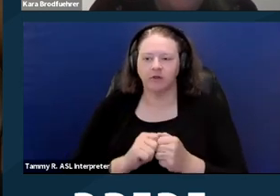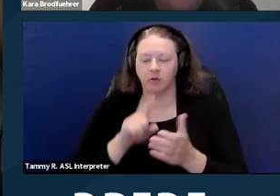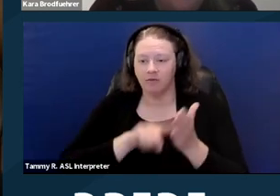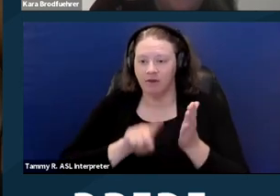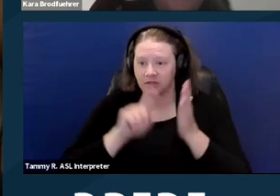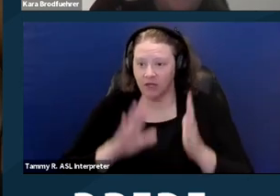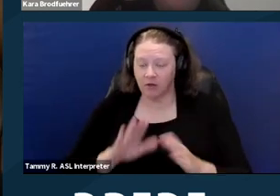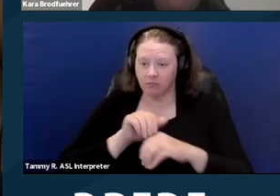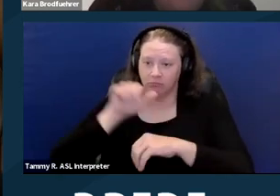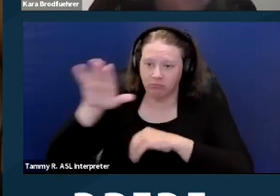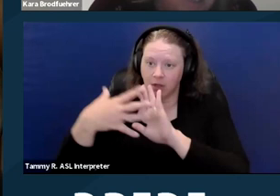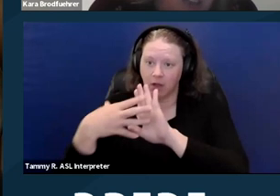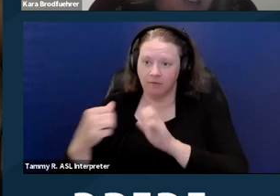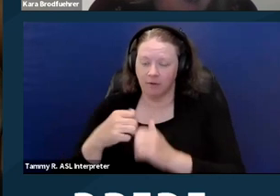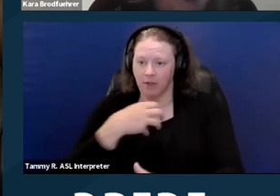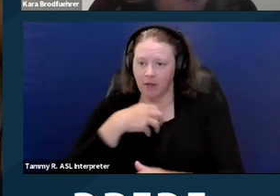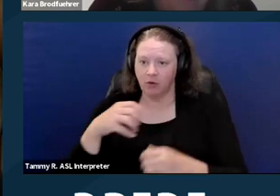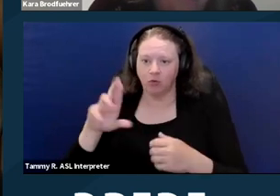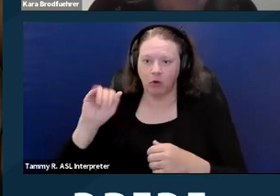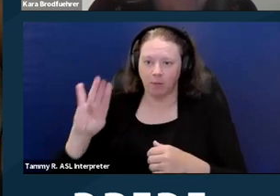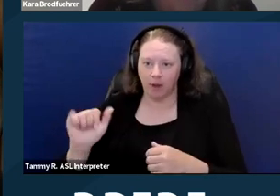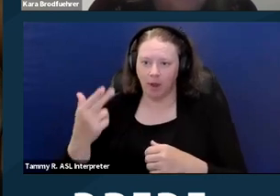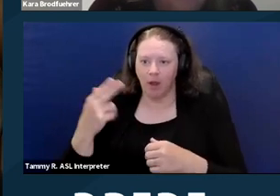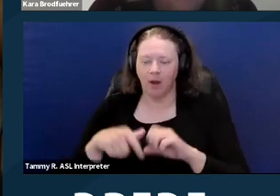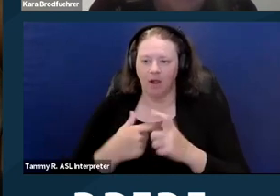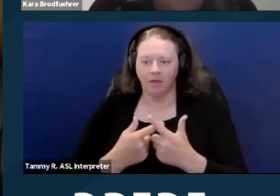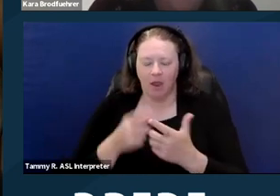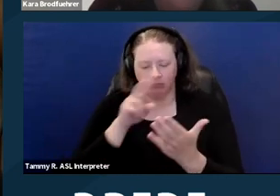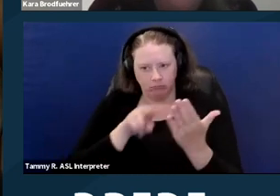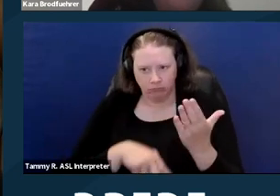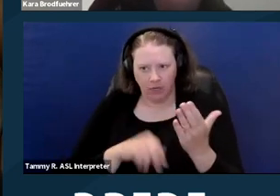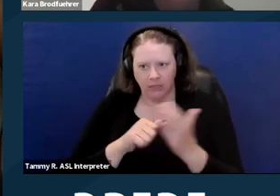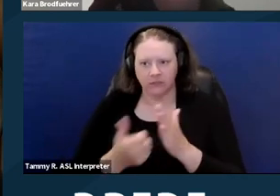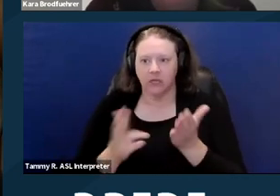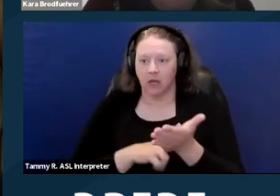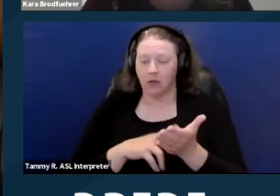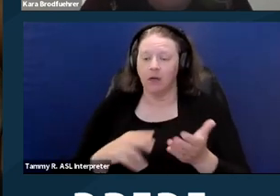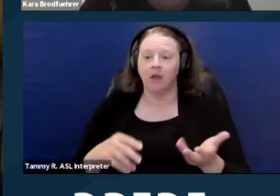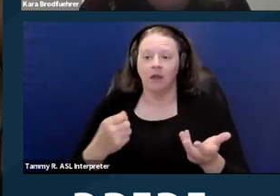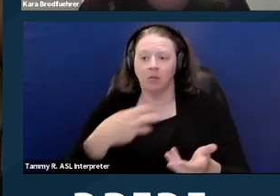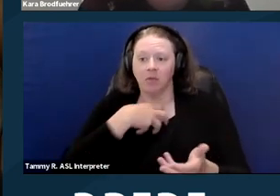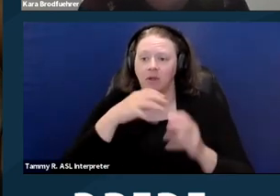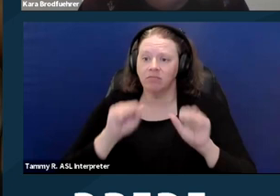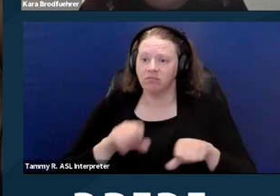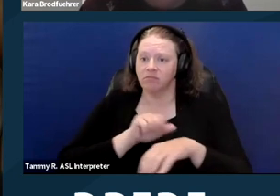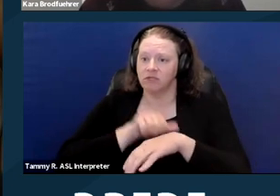to take a look at and sign. And the complaint will also be sent to the housing provider within 30 days.